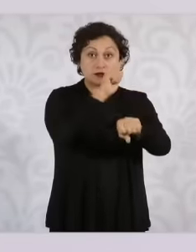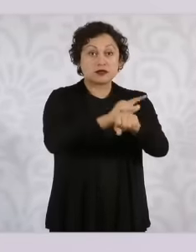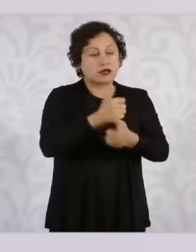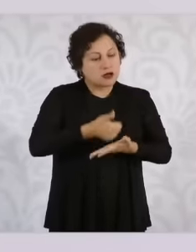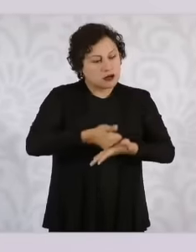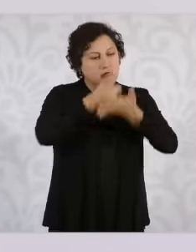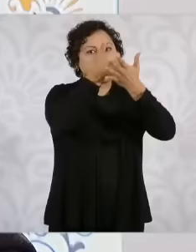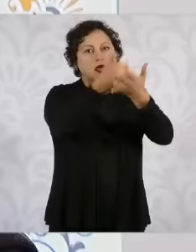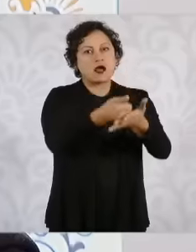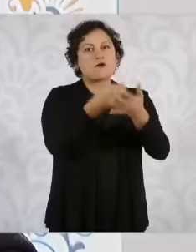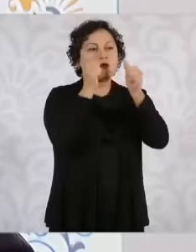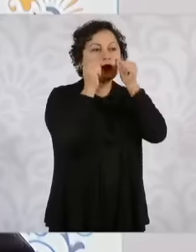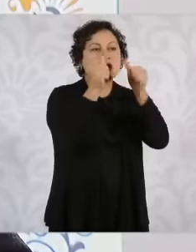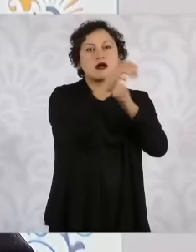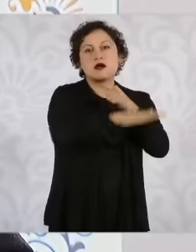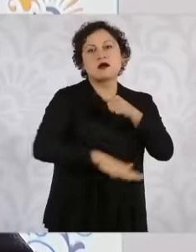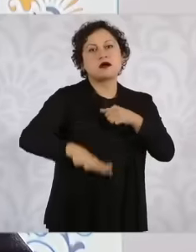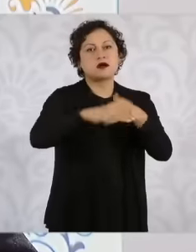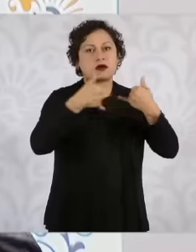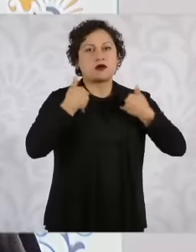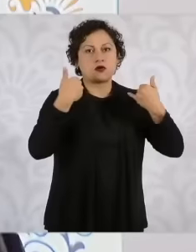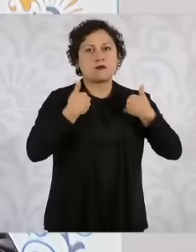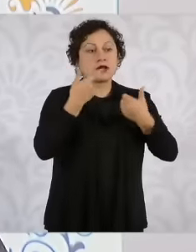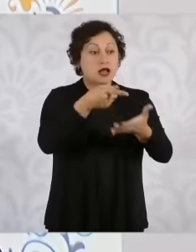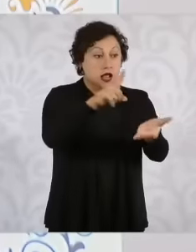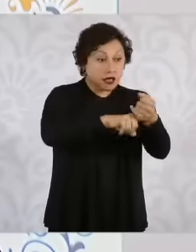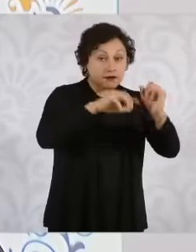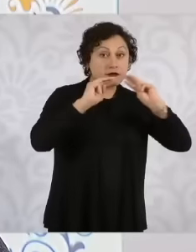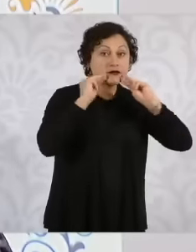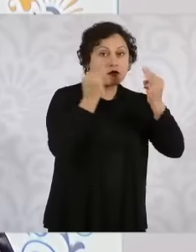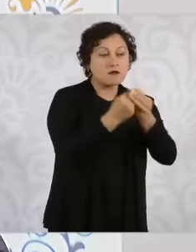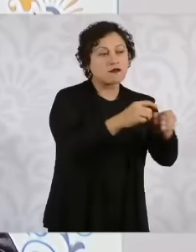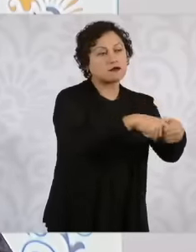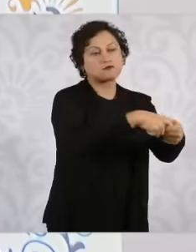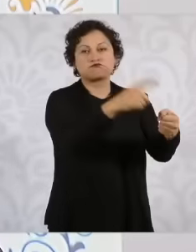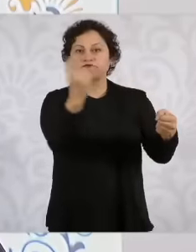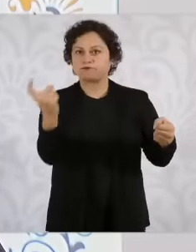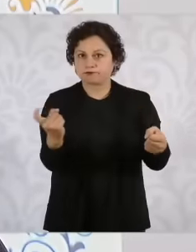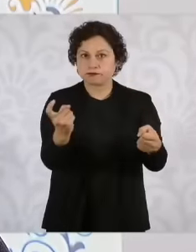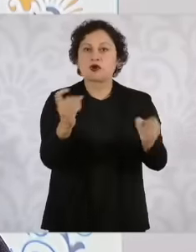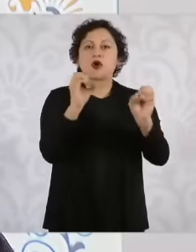from criminal groups or from violence or addictions that in